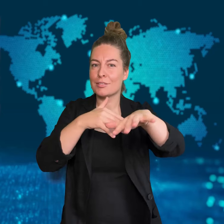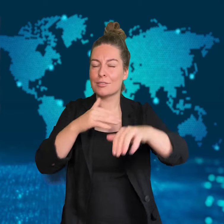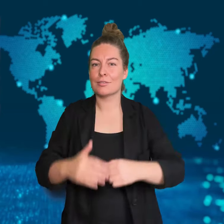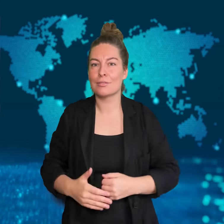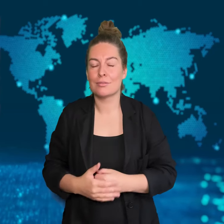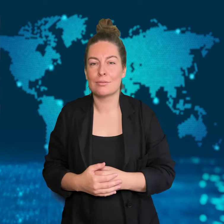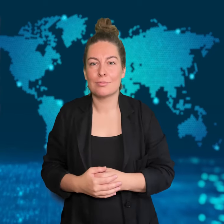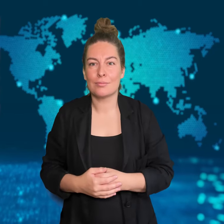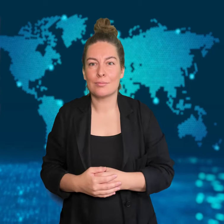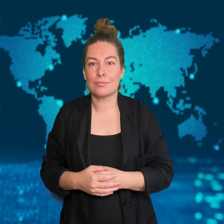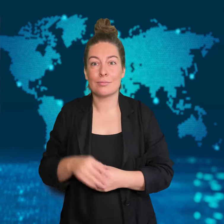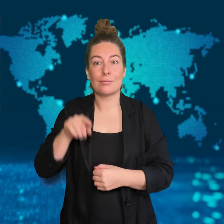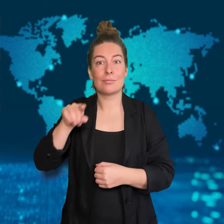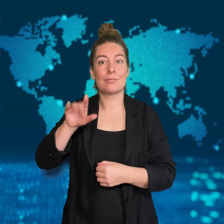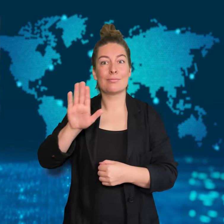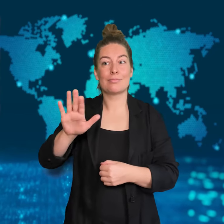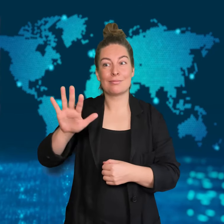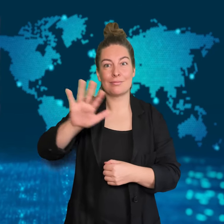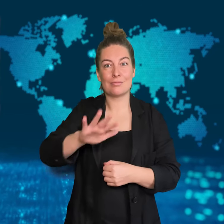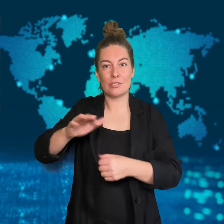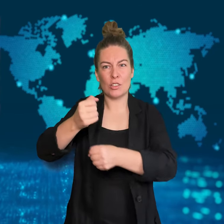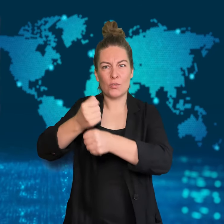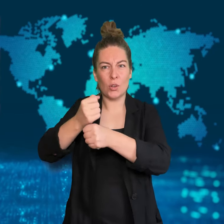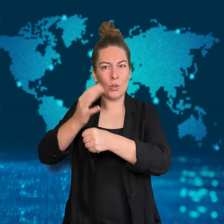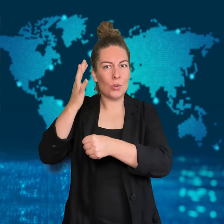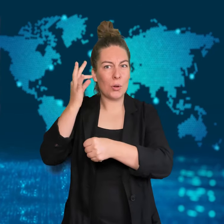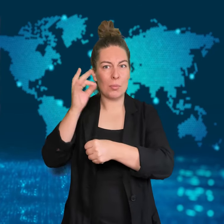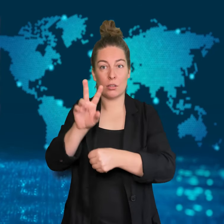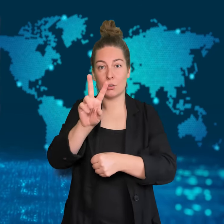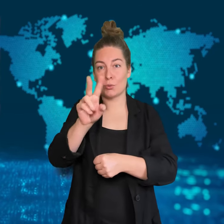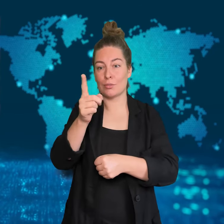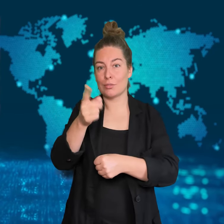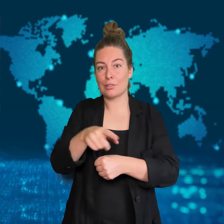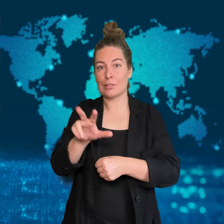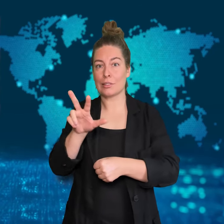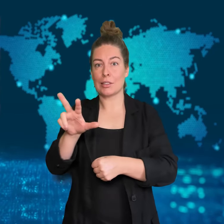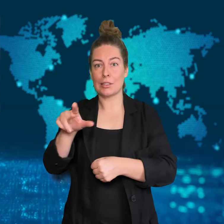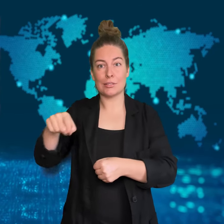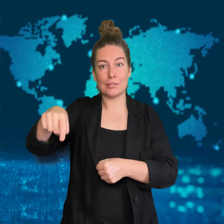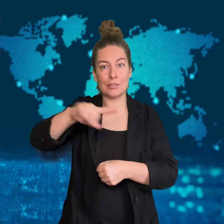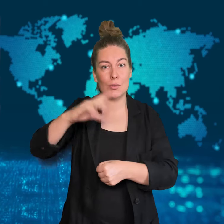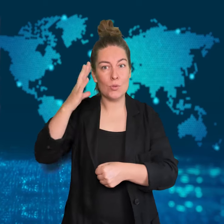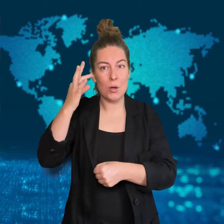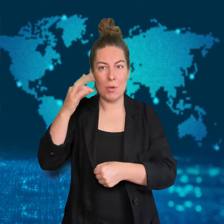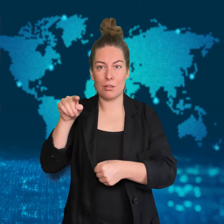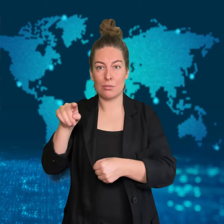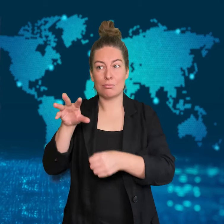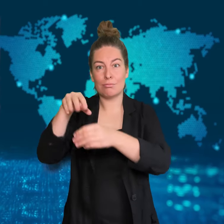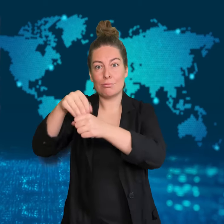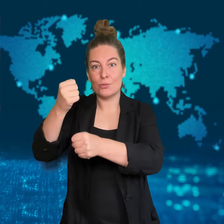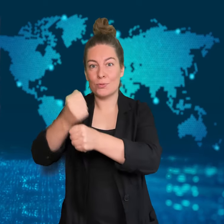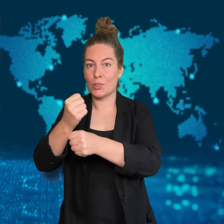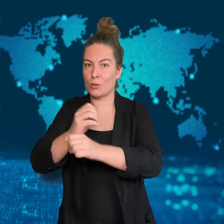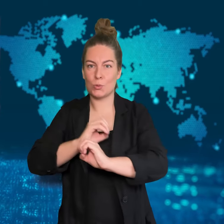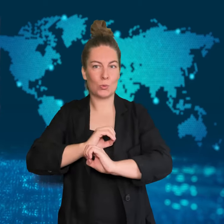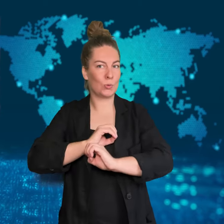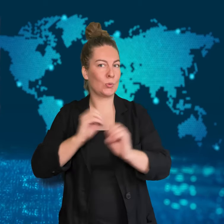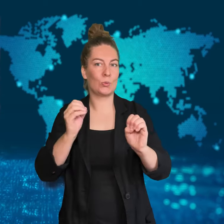show her support for the cause.